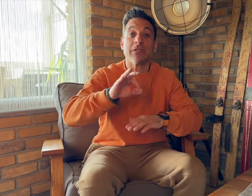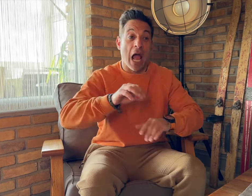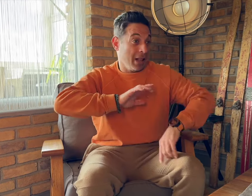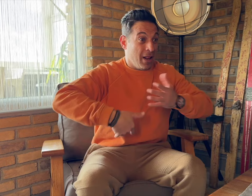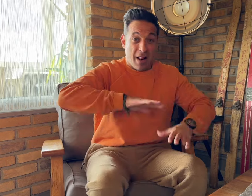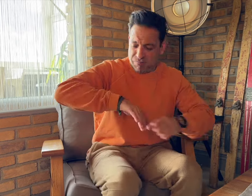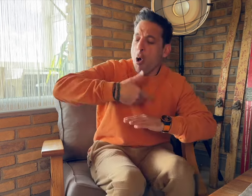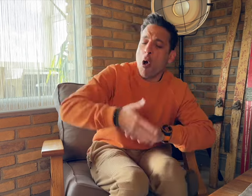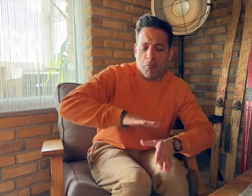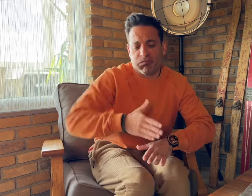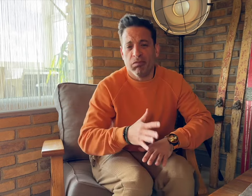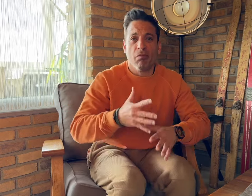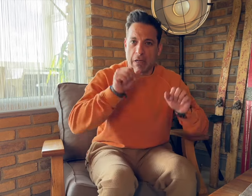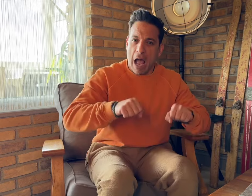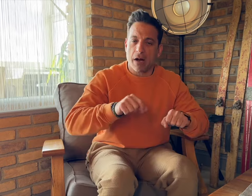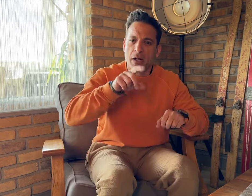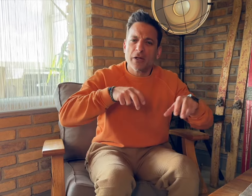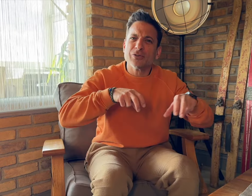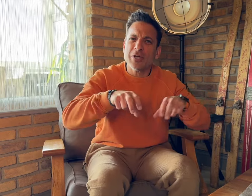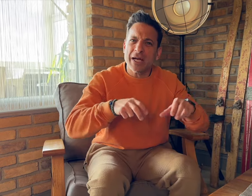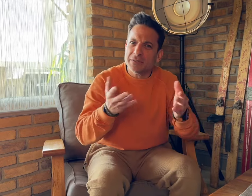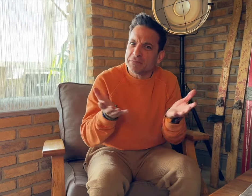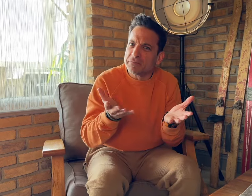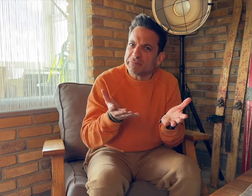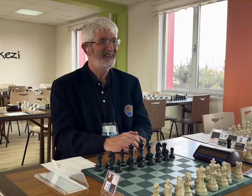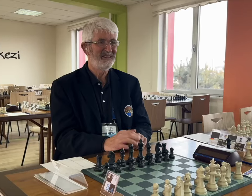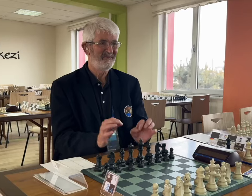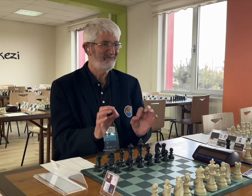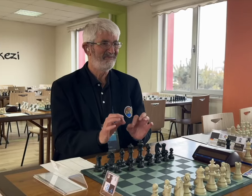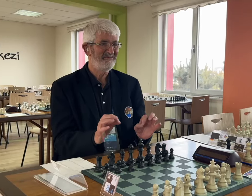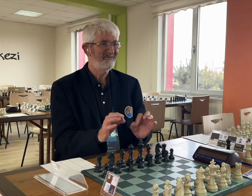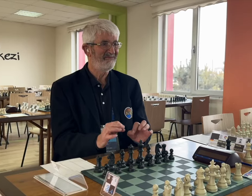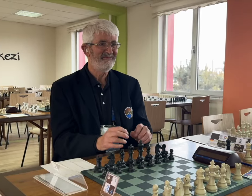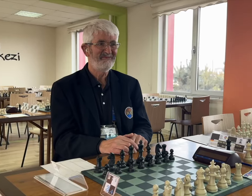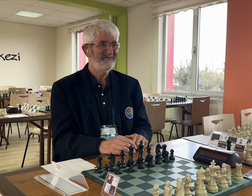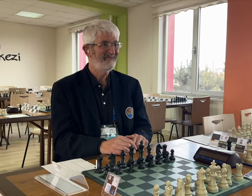or a twisted ankle. What about chess? [Phillip]: None.